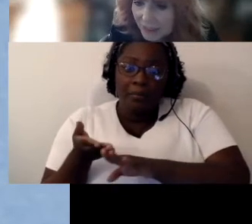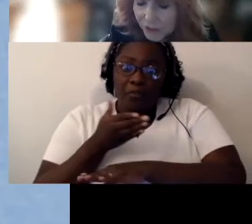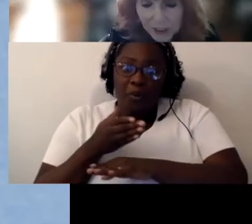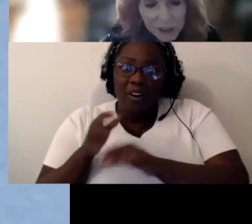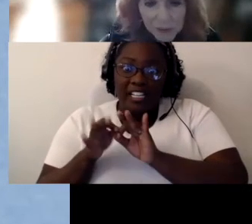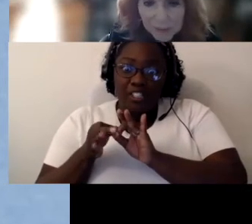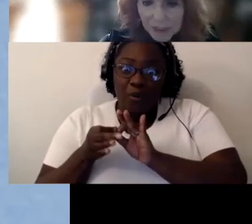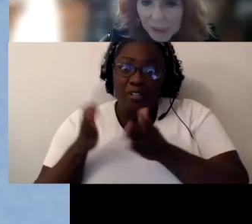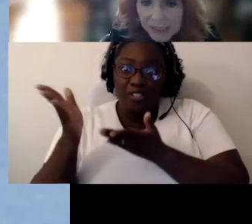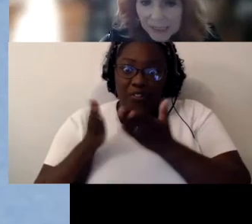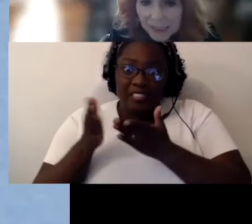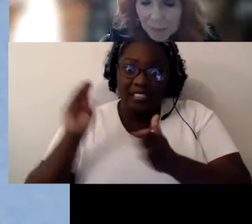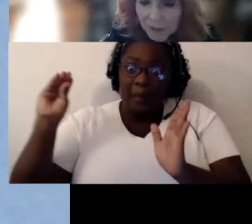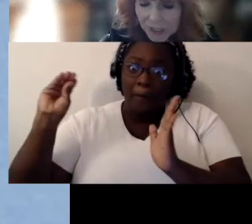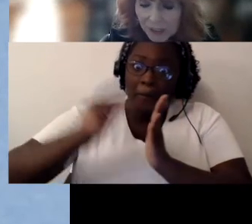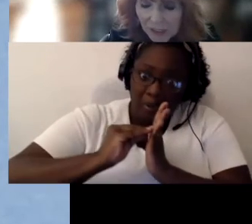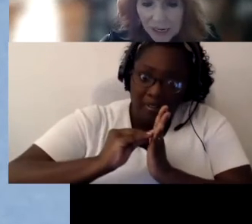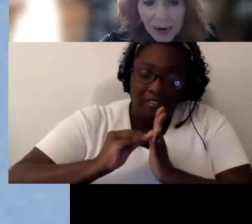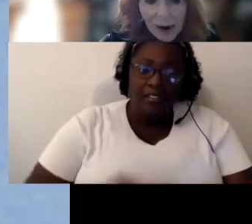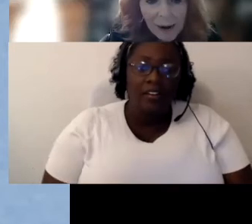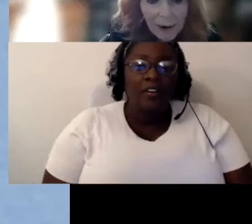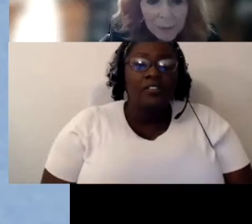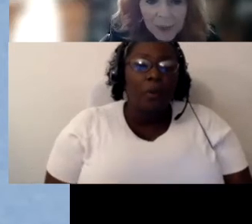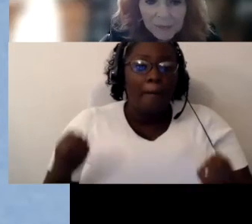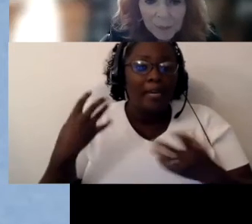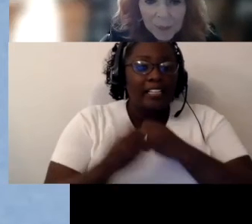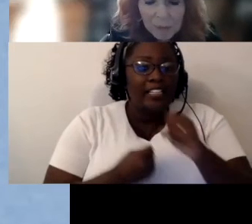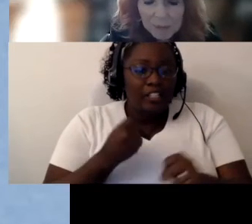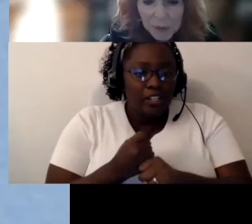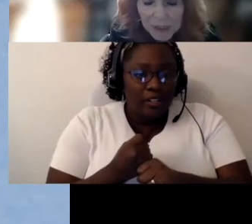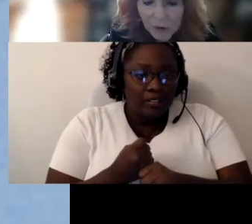few years, we’ve been doing it a number of years. Uhm, one of our problems, we don't